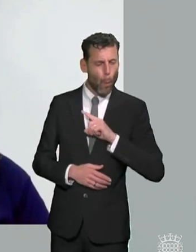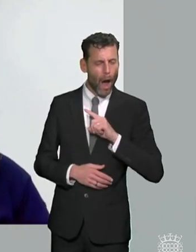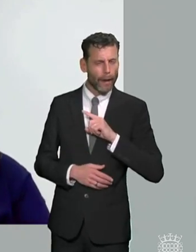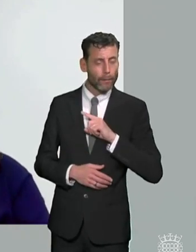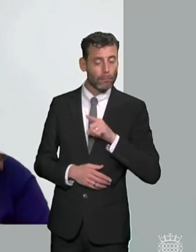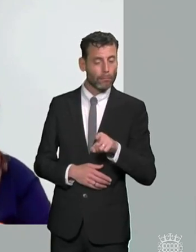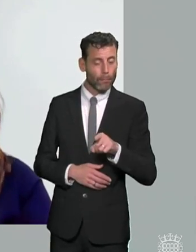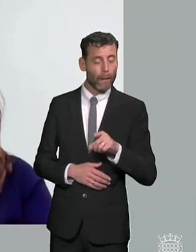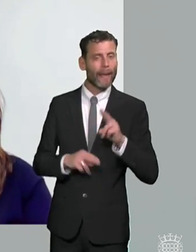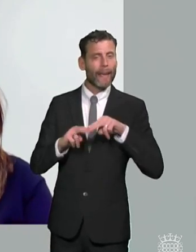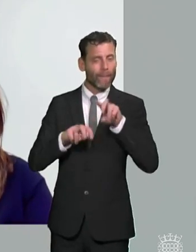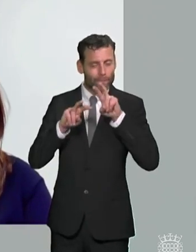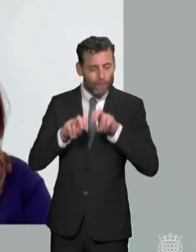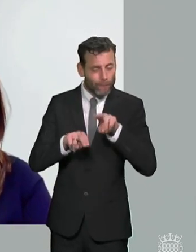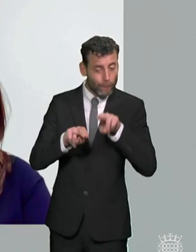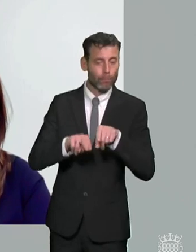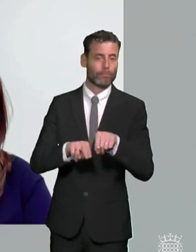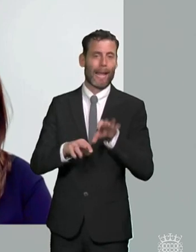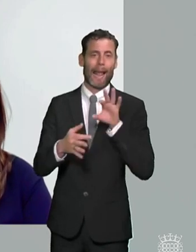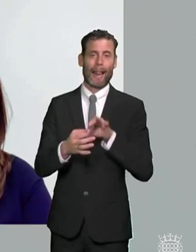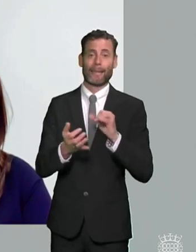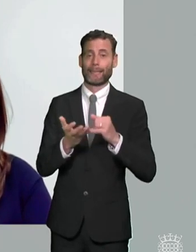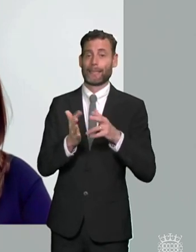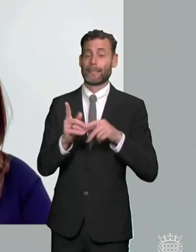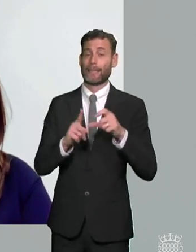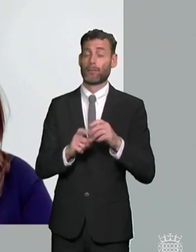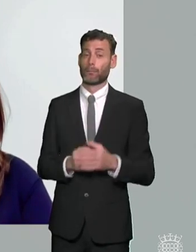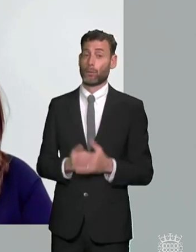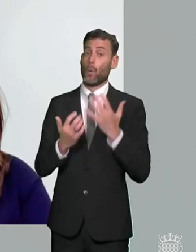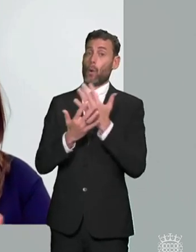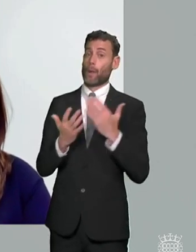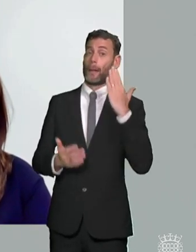and what seems to happen is that the dfe continues to develop policy in these areas